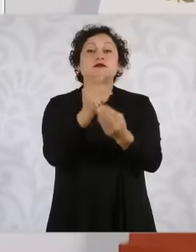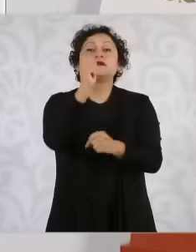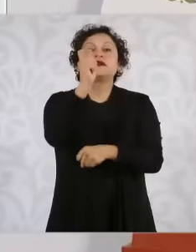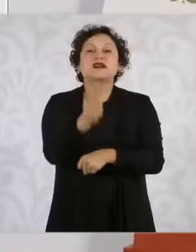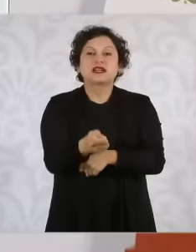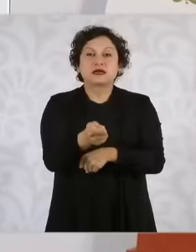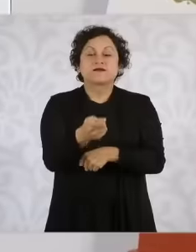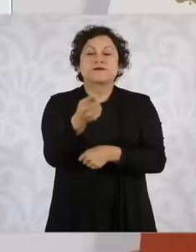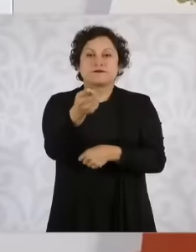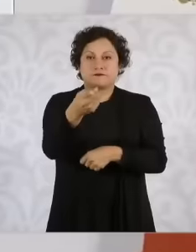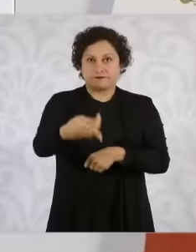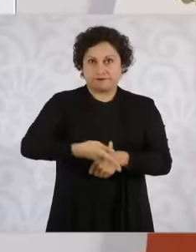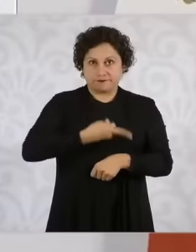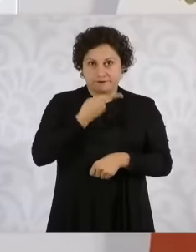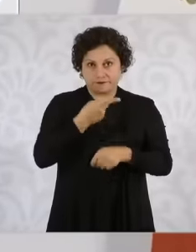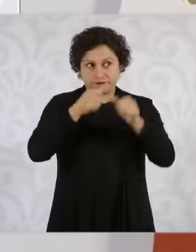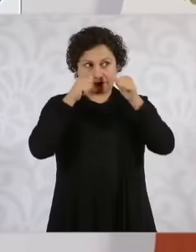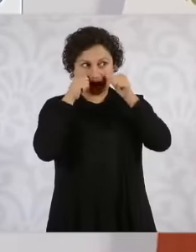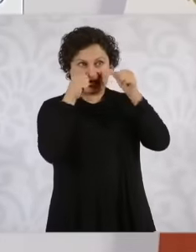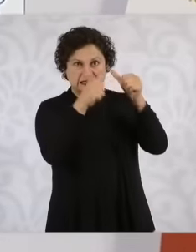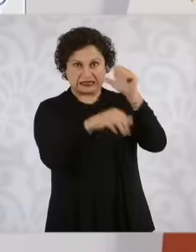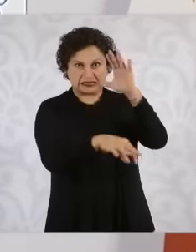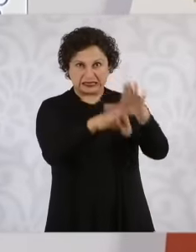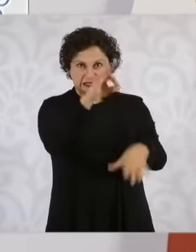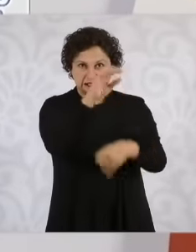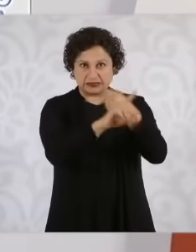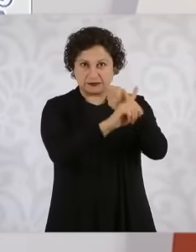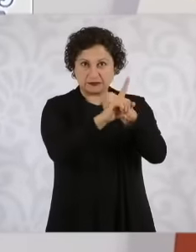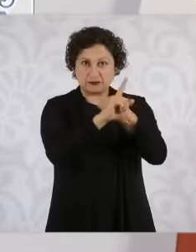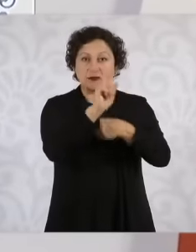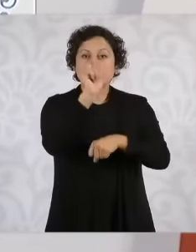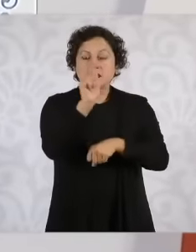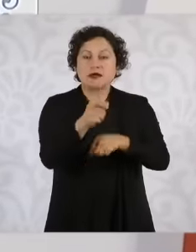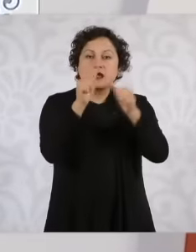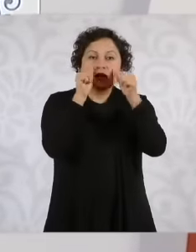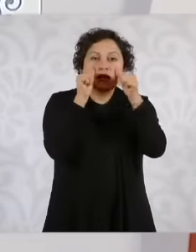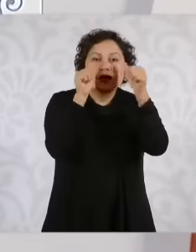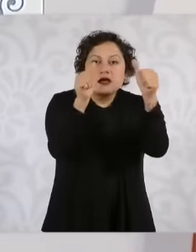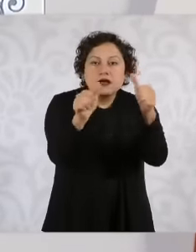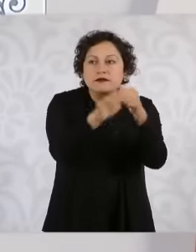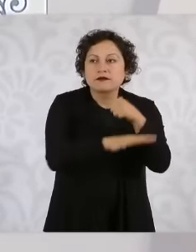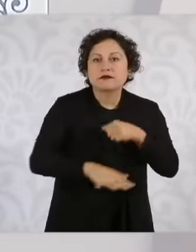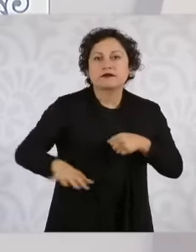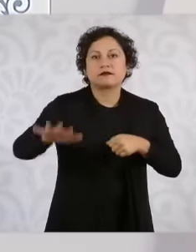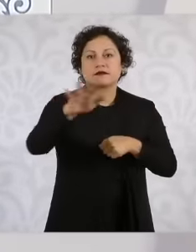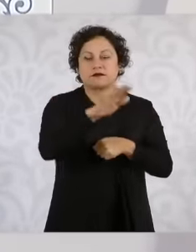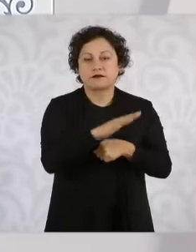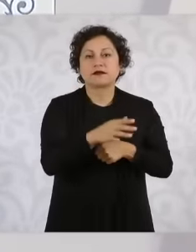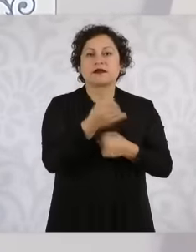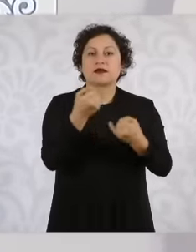also means serving the young people of Mexico, particularly